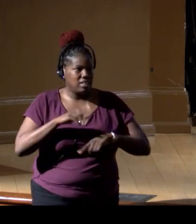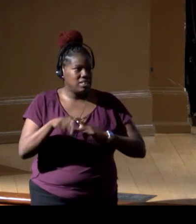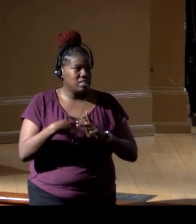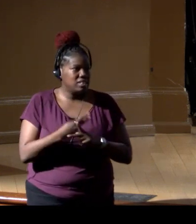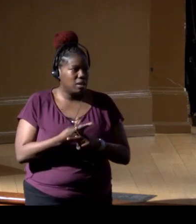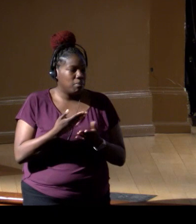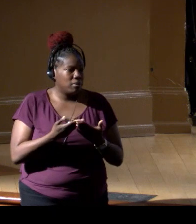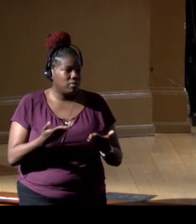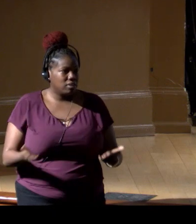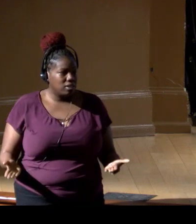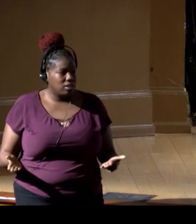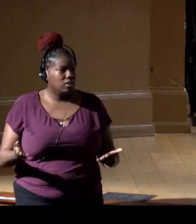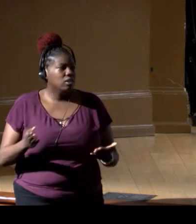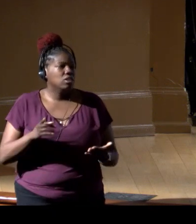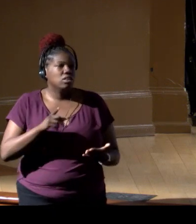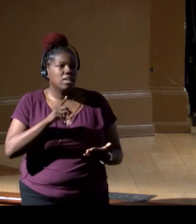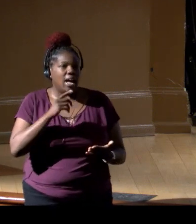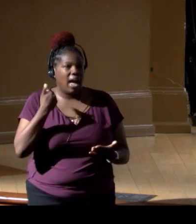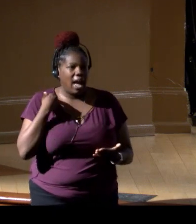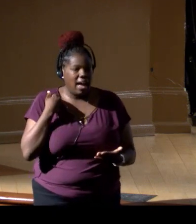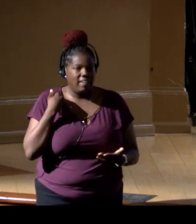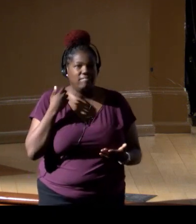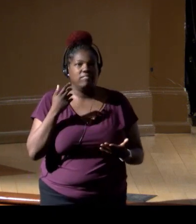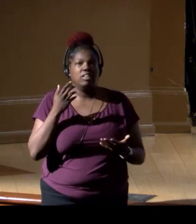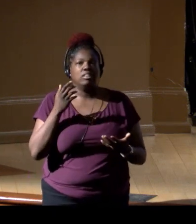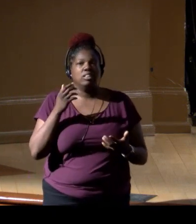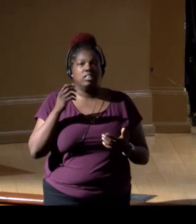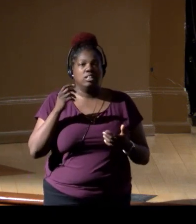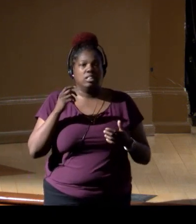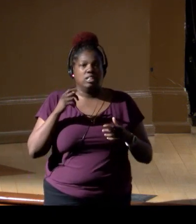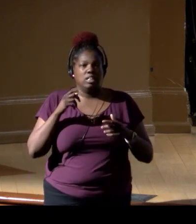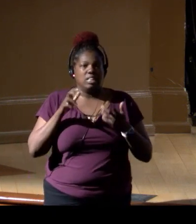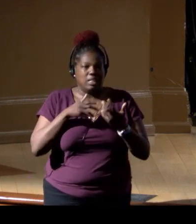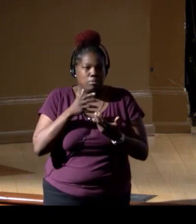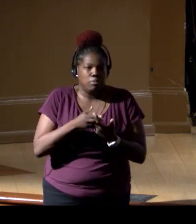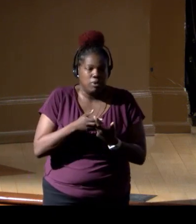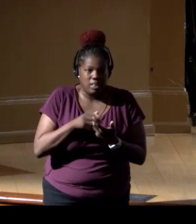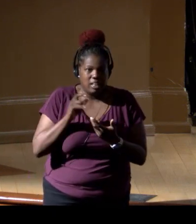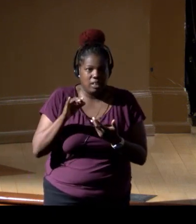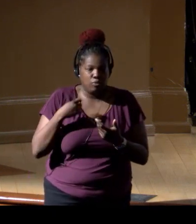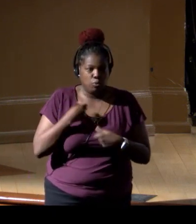just inherently have adaptability. So as long as we're making irreversible decisions,